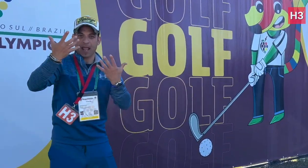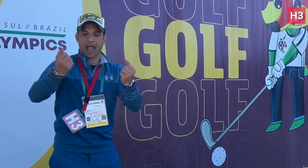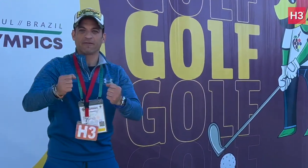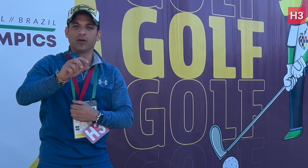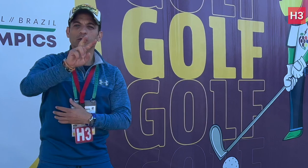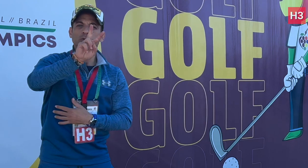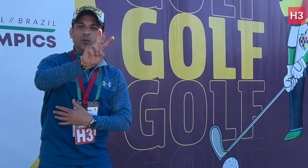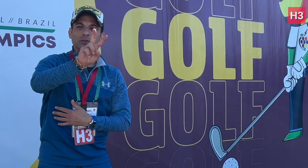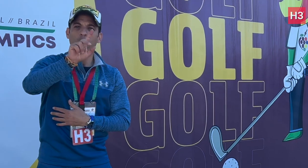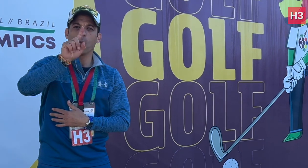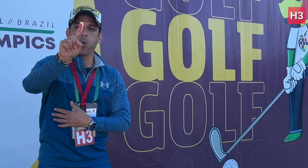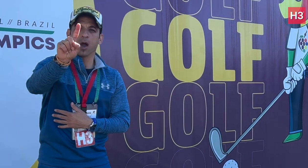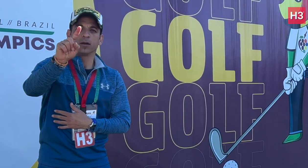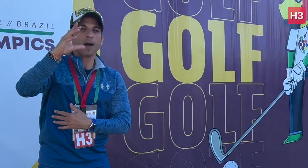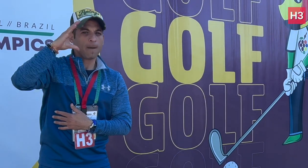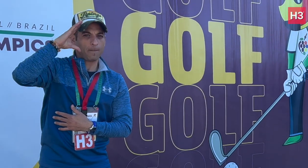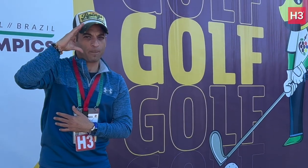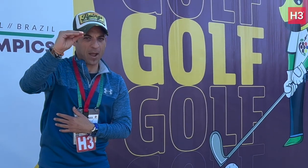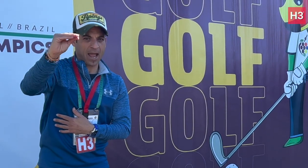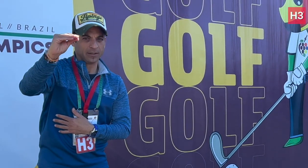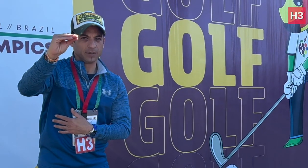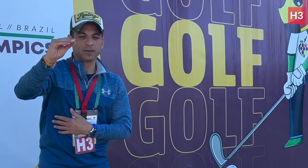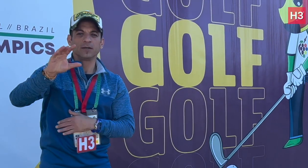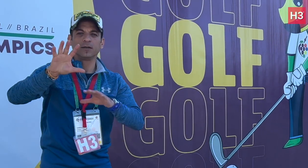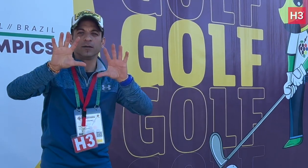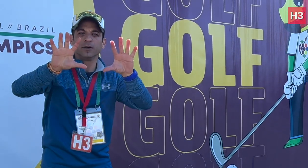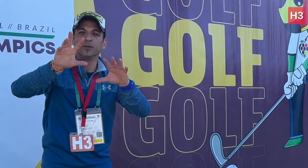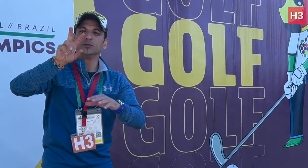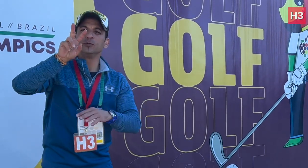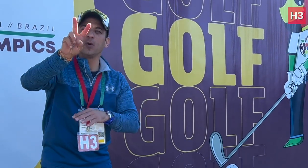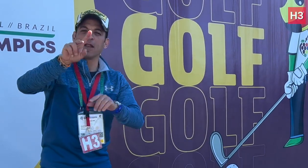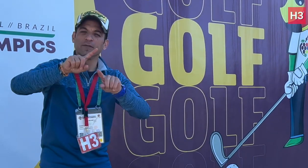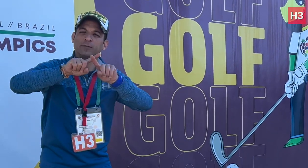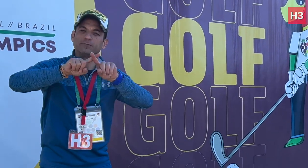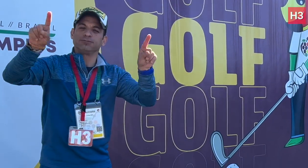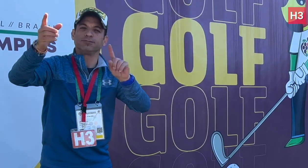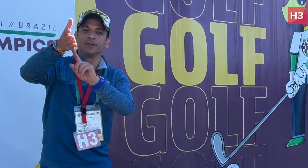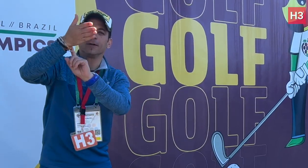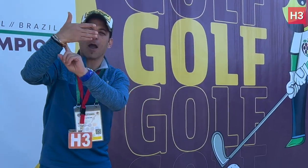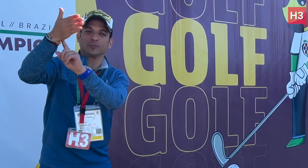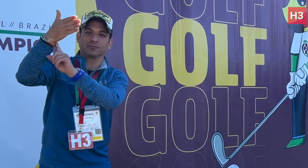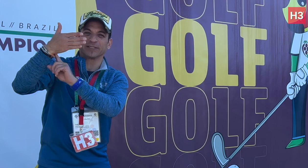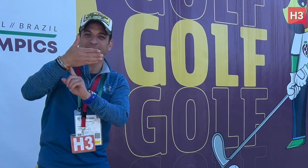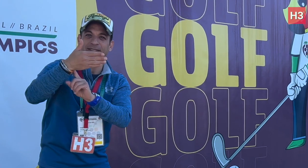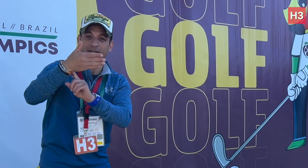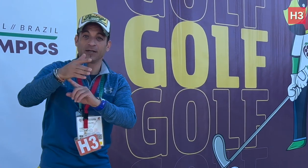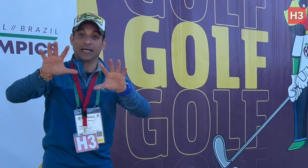There are 21 Men golfers representing 12 countries